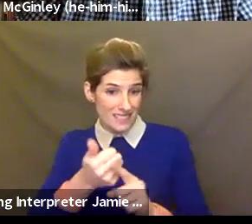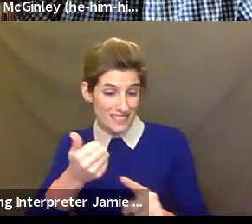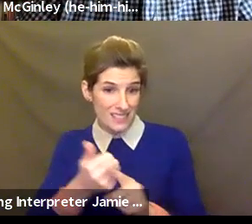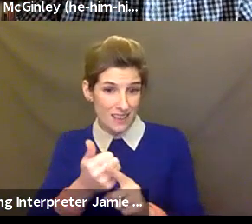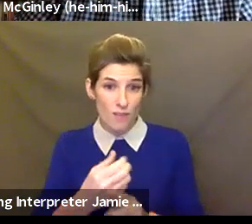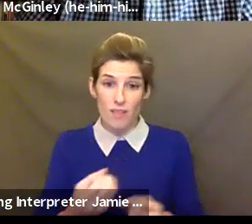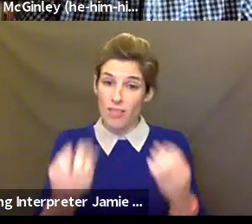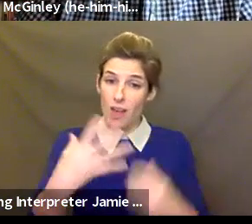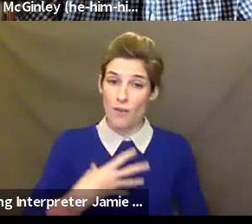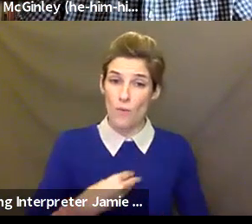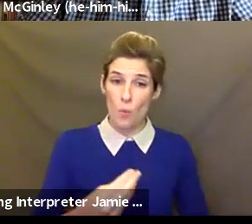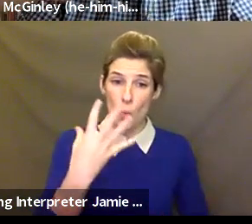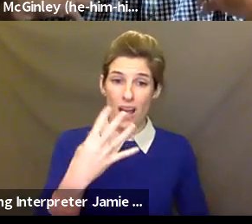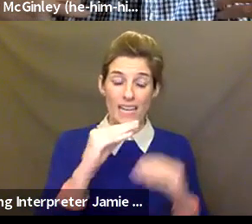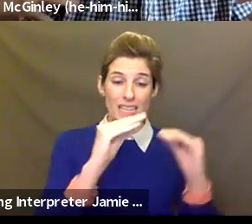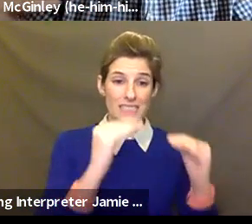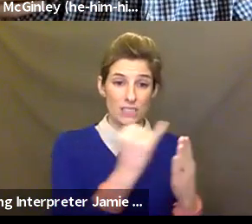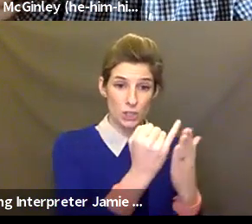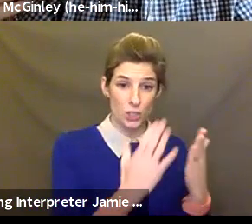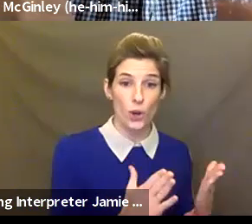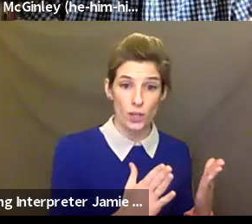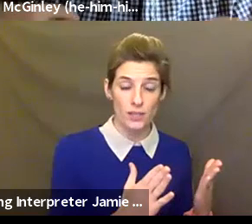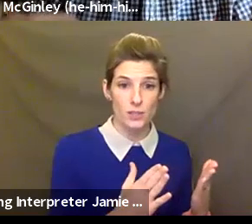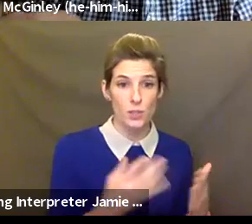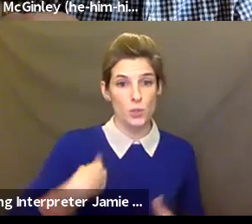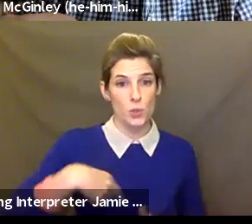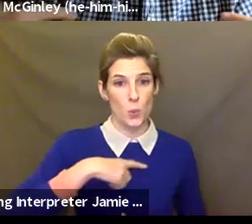artists, decentering our voices and doing our own personal work